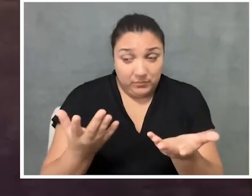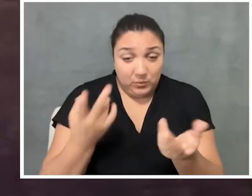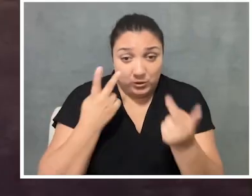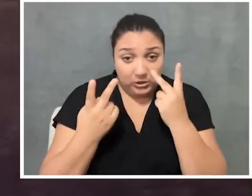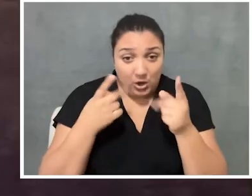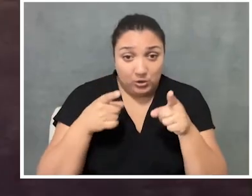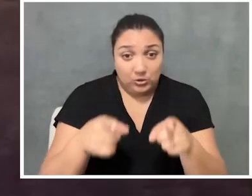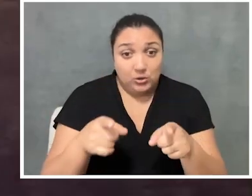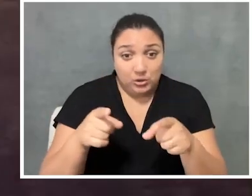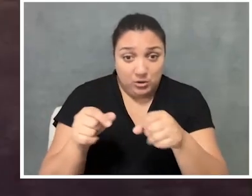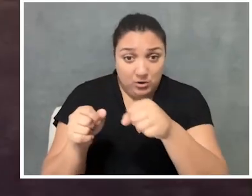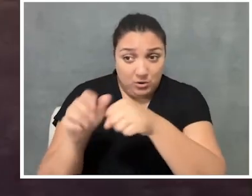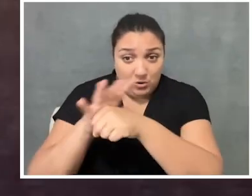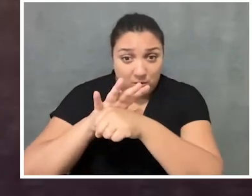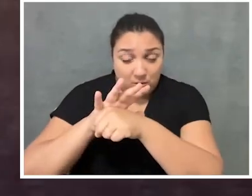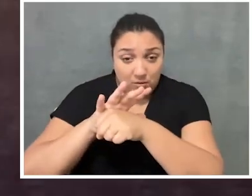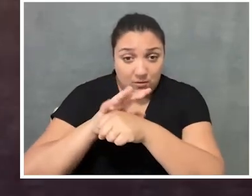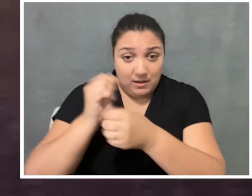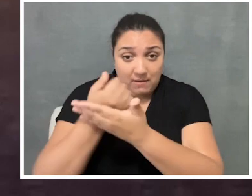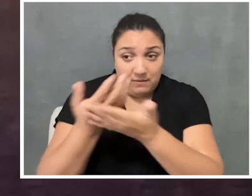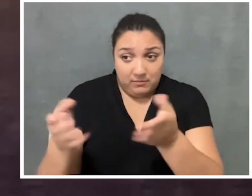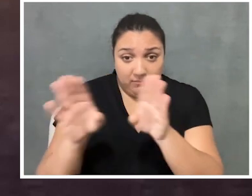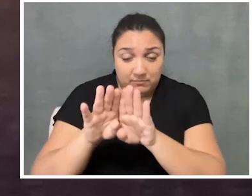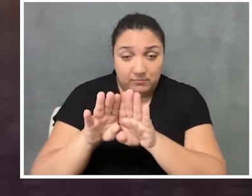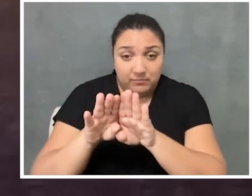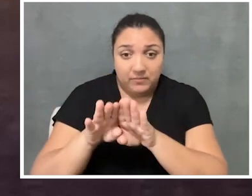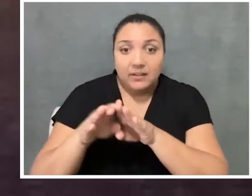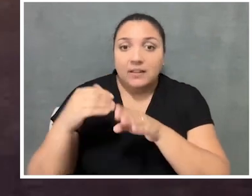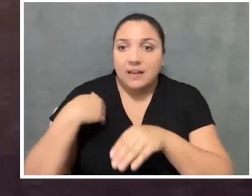We saw that in the shutdown, right? When the pandemic happened,